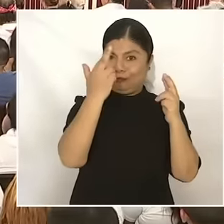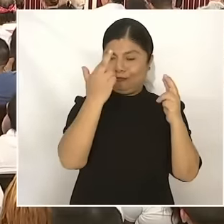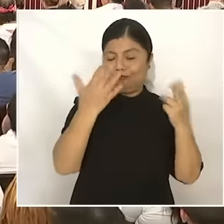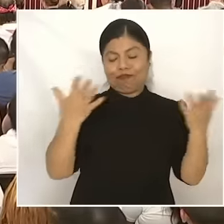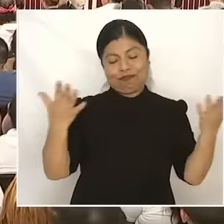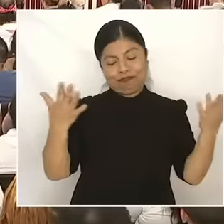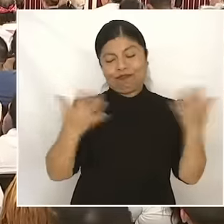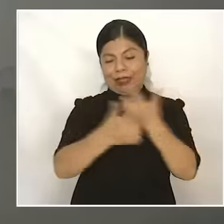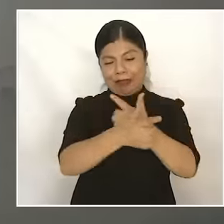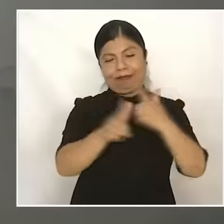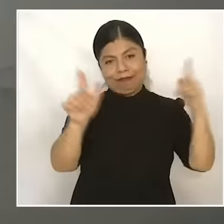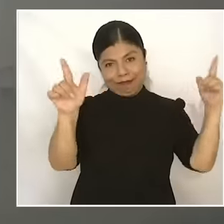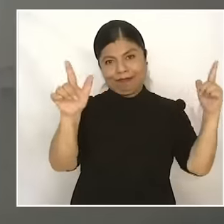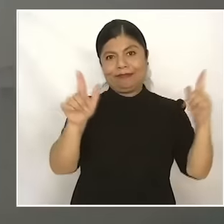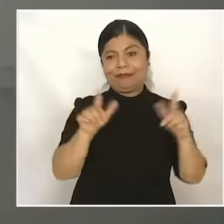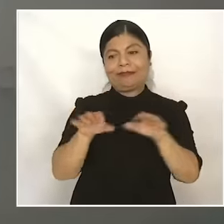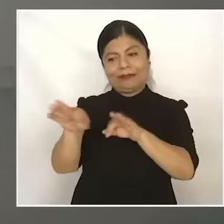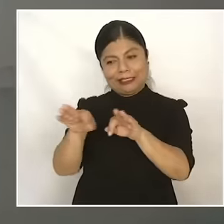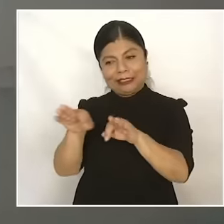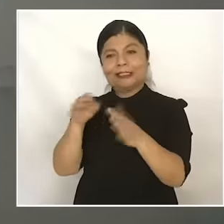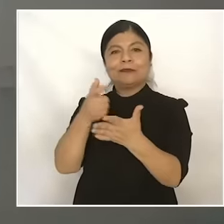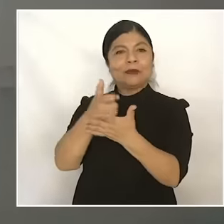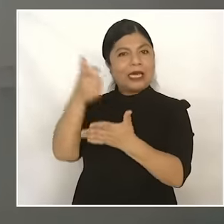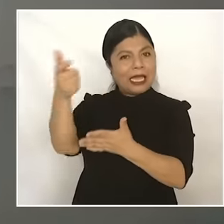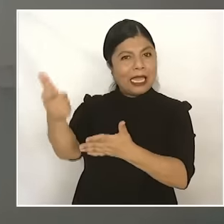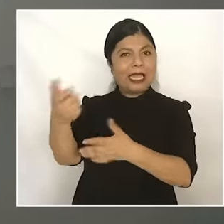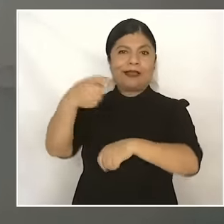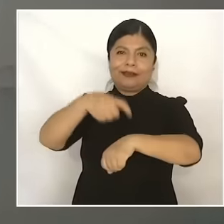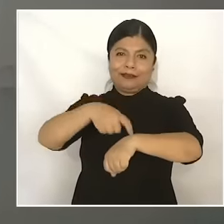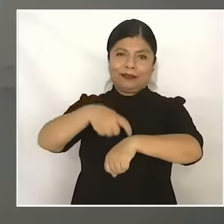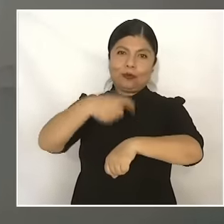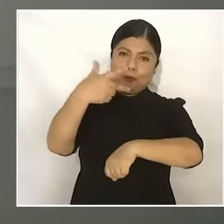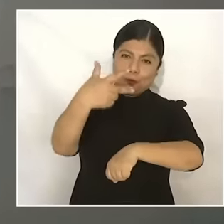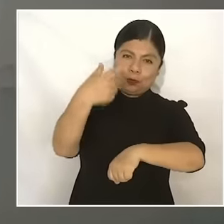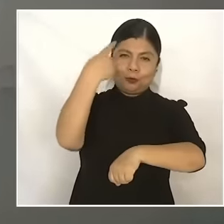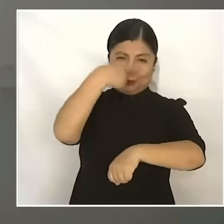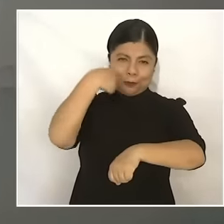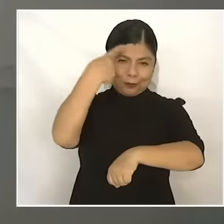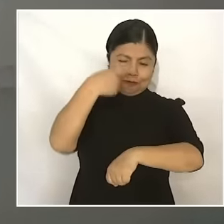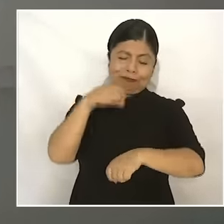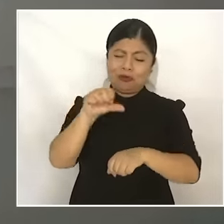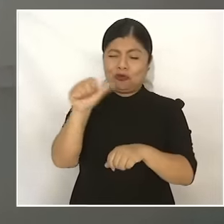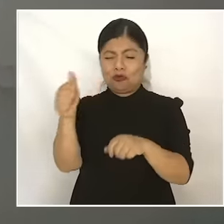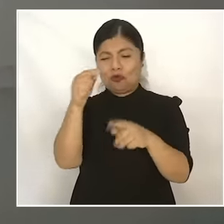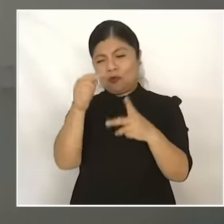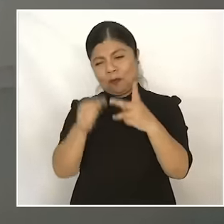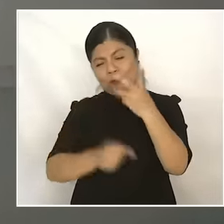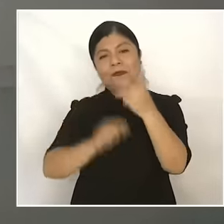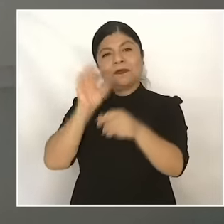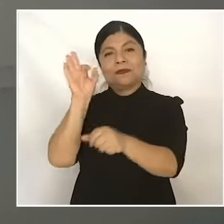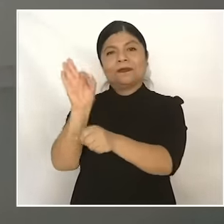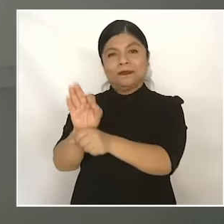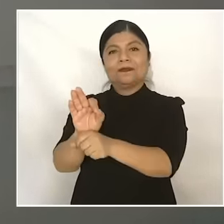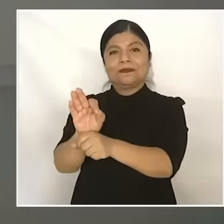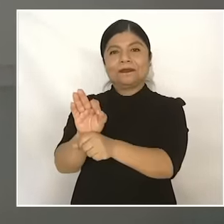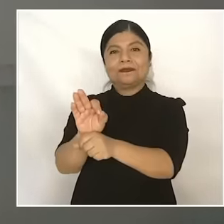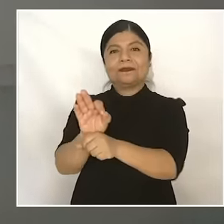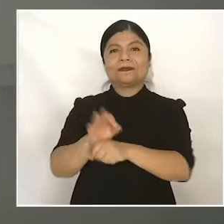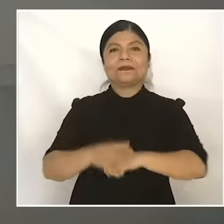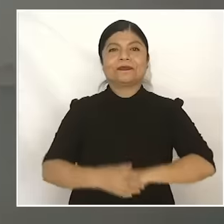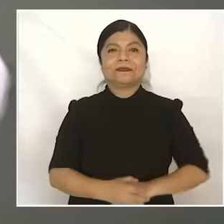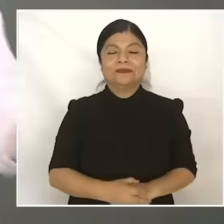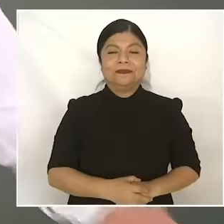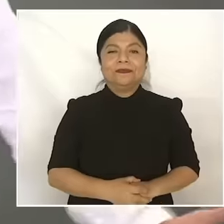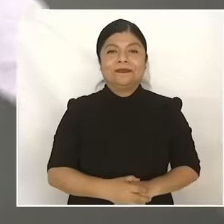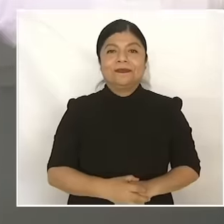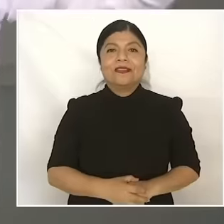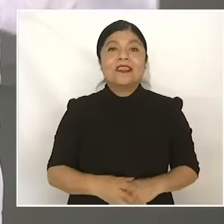salary, fair working hours and other demands and also with the revolution it was possible to recover what